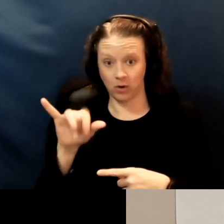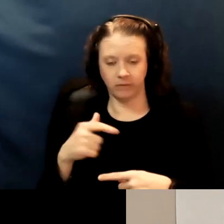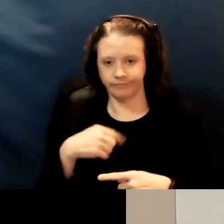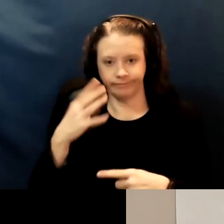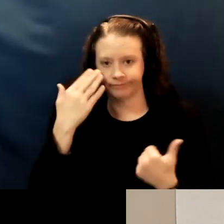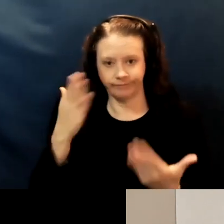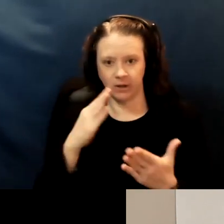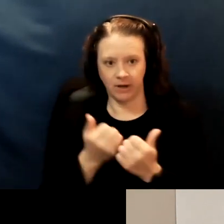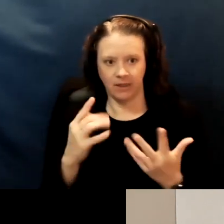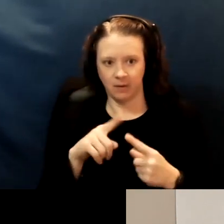I'm focused in Alameda County.